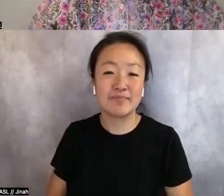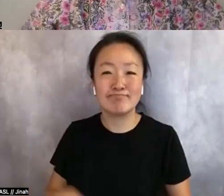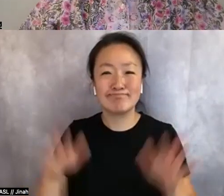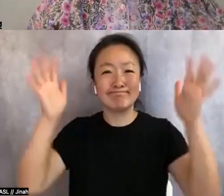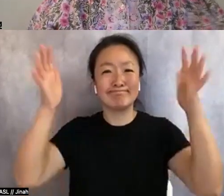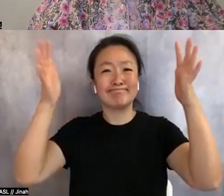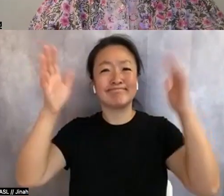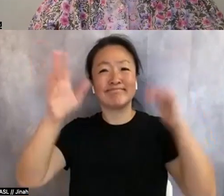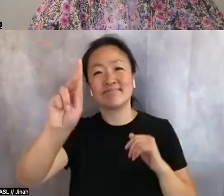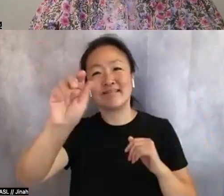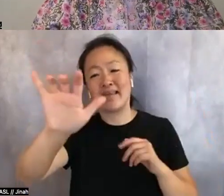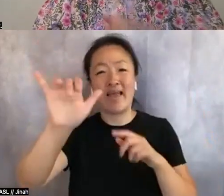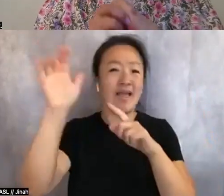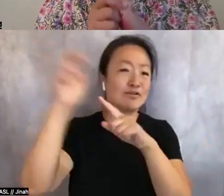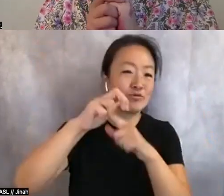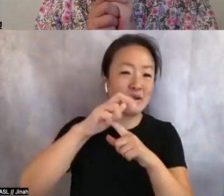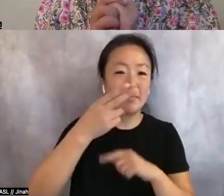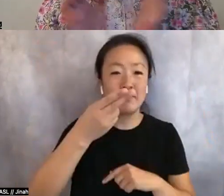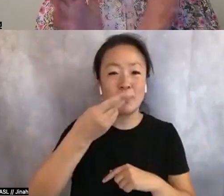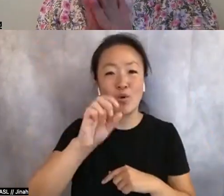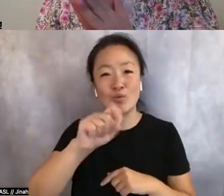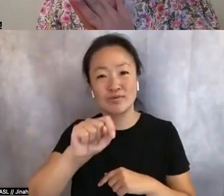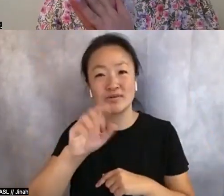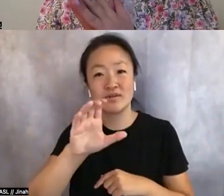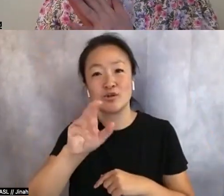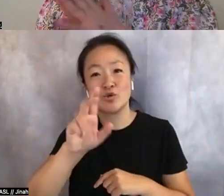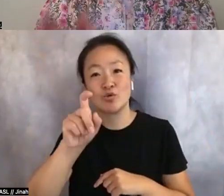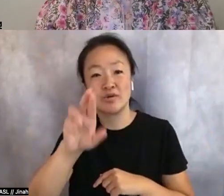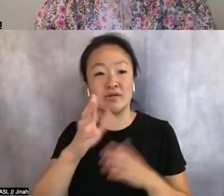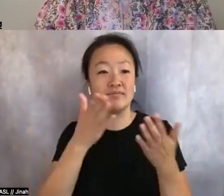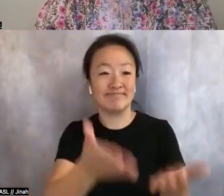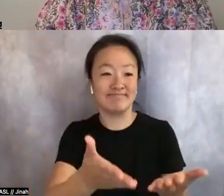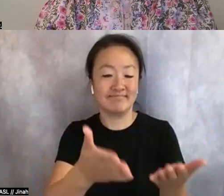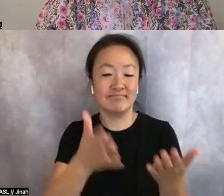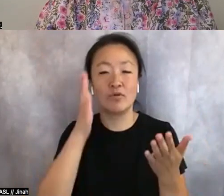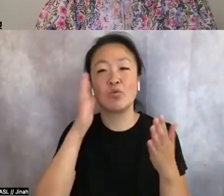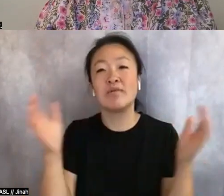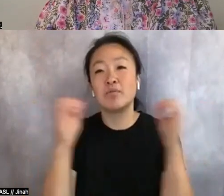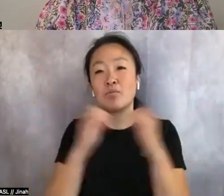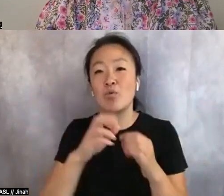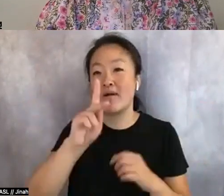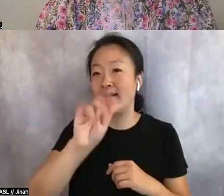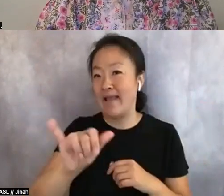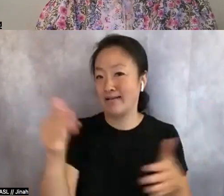our superstar host and curator. We will have so much more of Kay coming up soon with the return